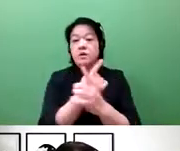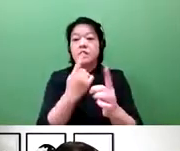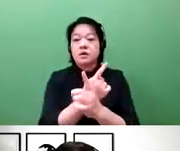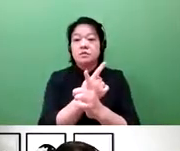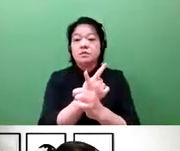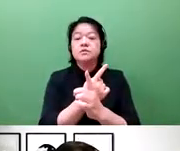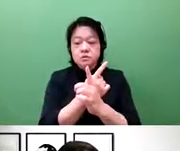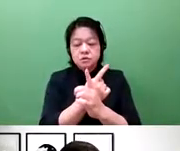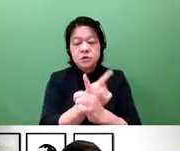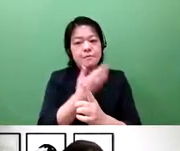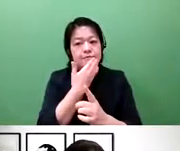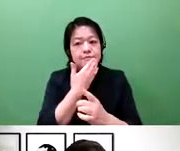There needs to be a change in mindset.